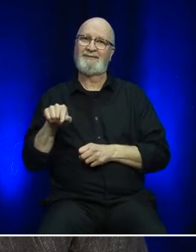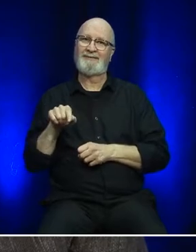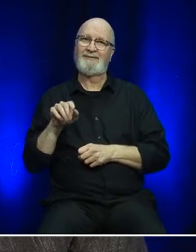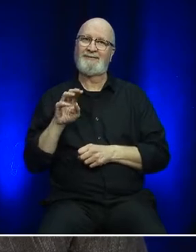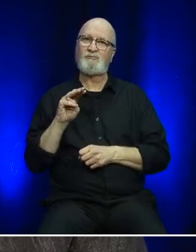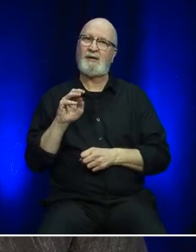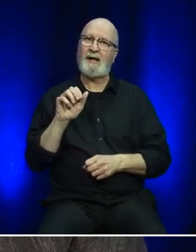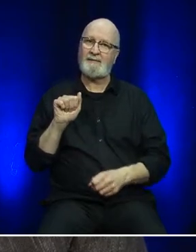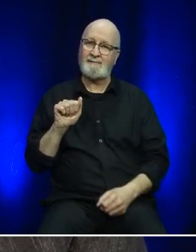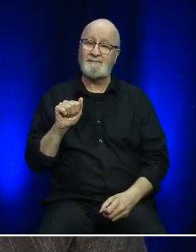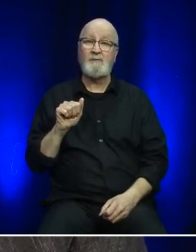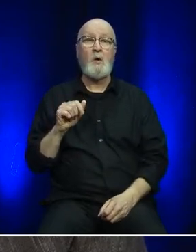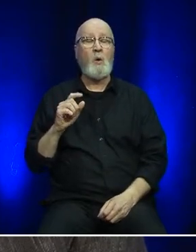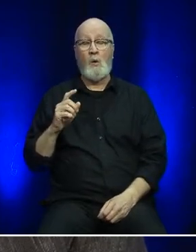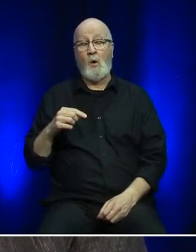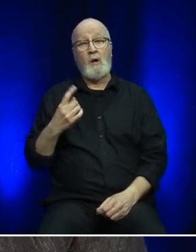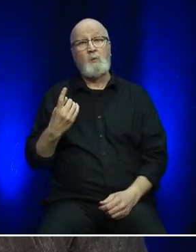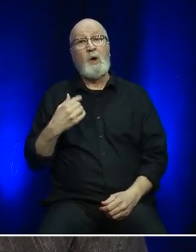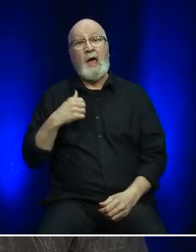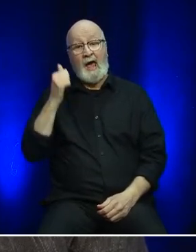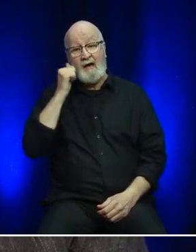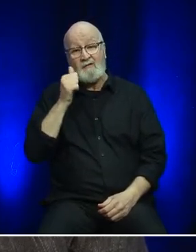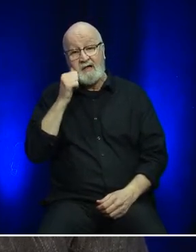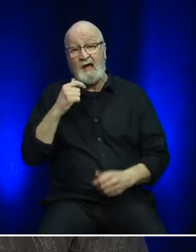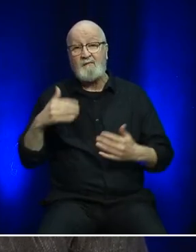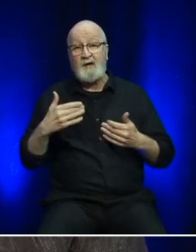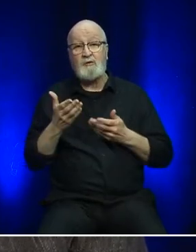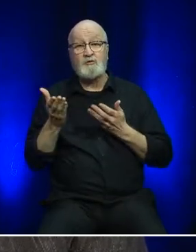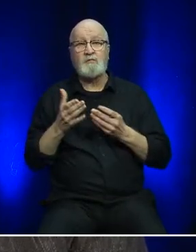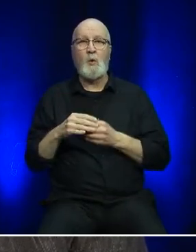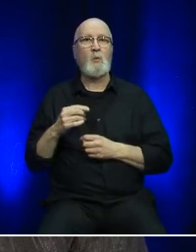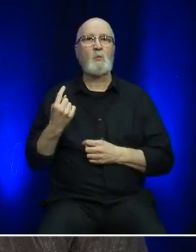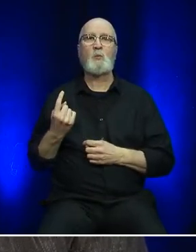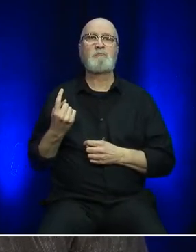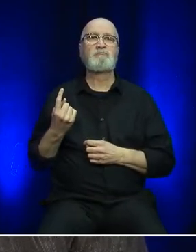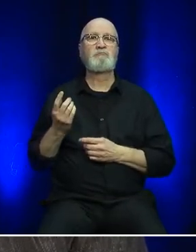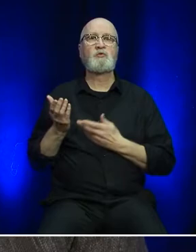We provide the only daily ferry service connecting the Island of Newfoundland to Nova Scotia,